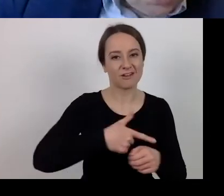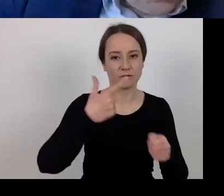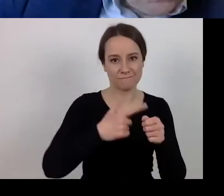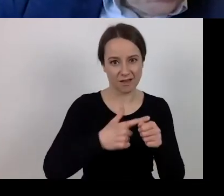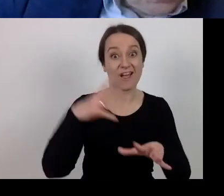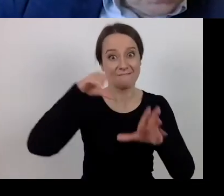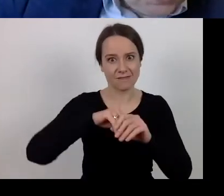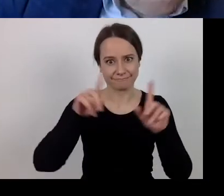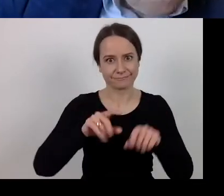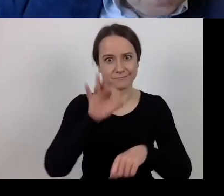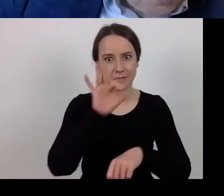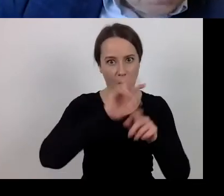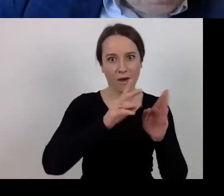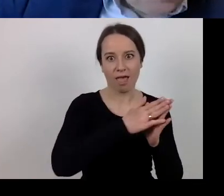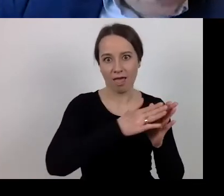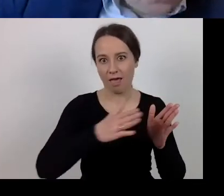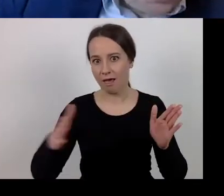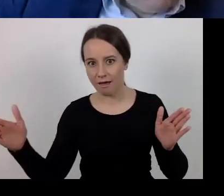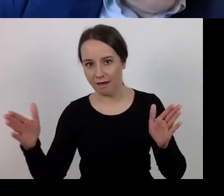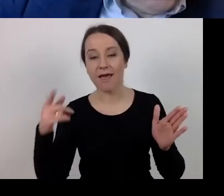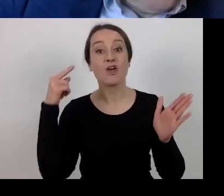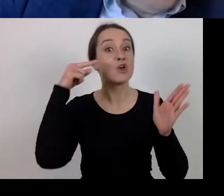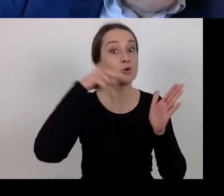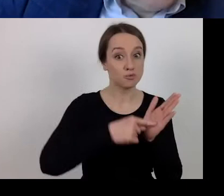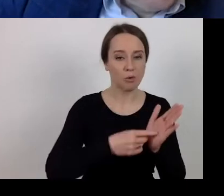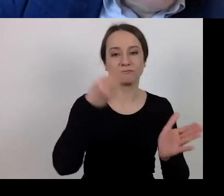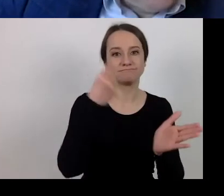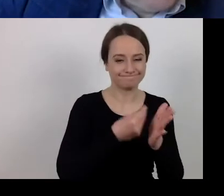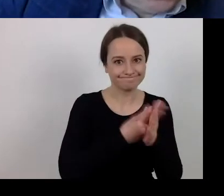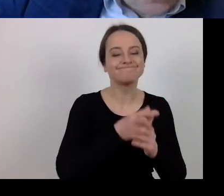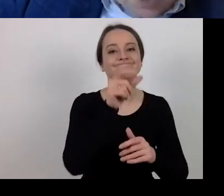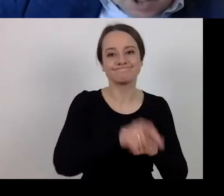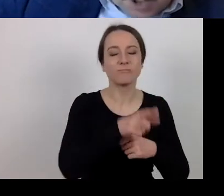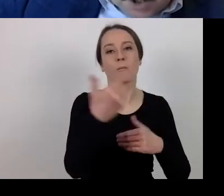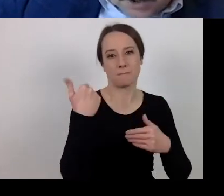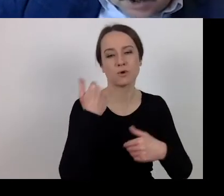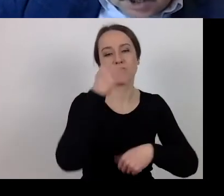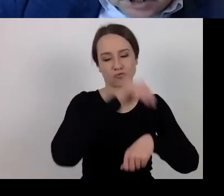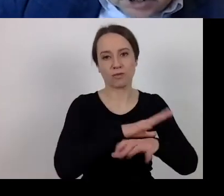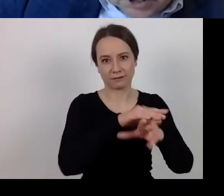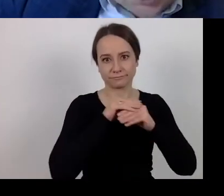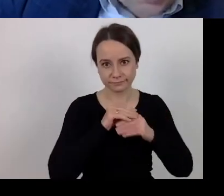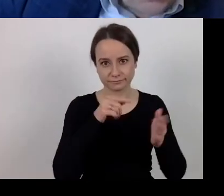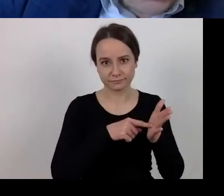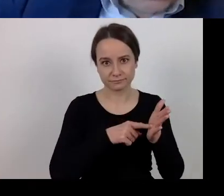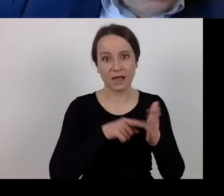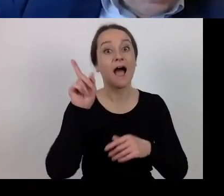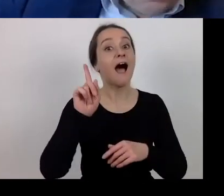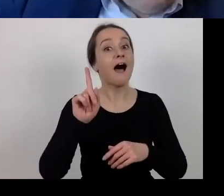and approved by the managing authority,